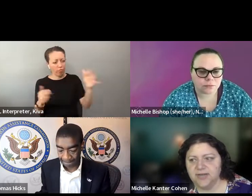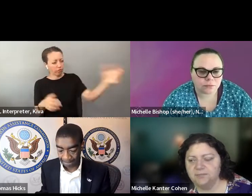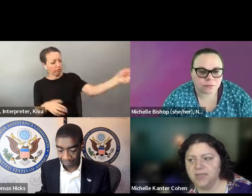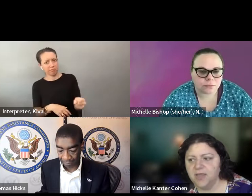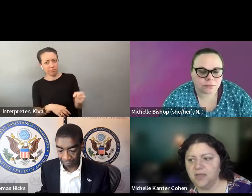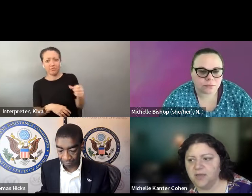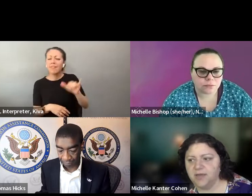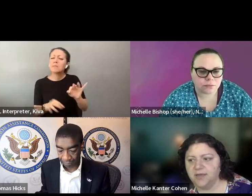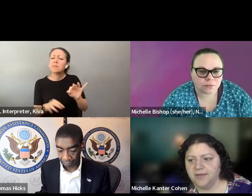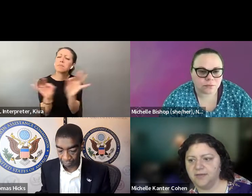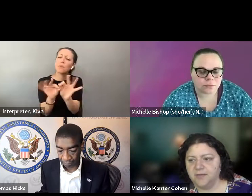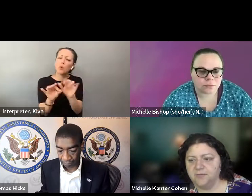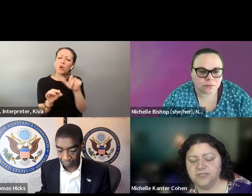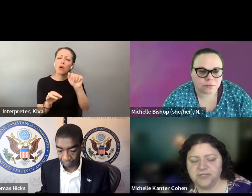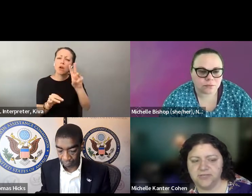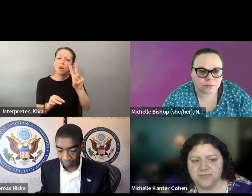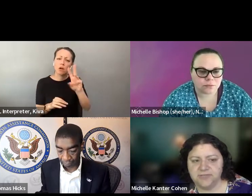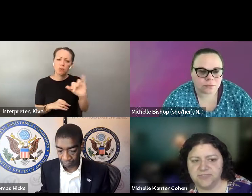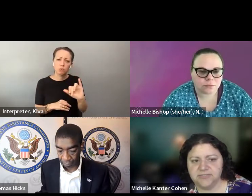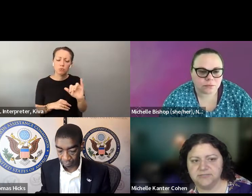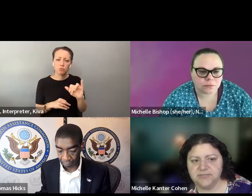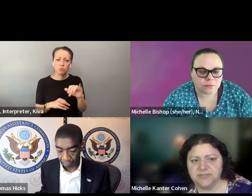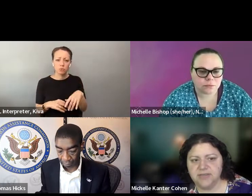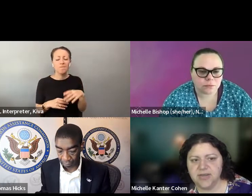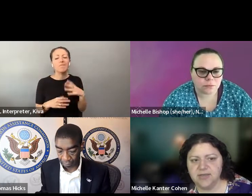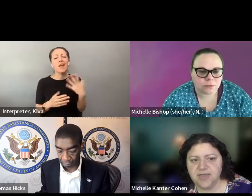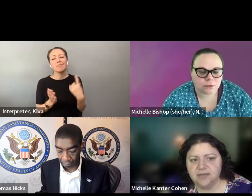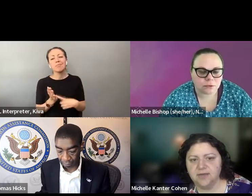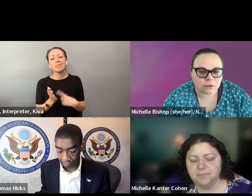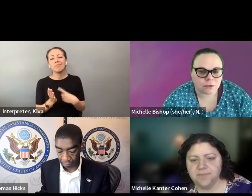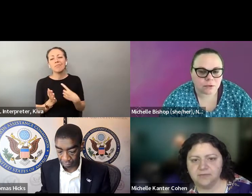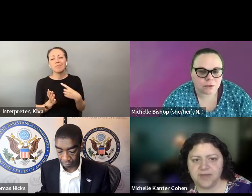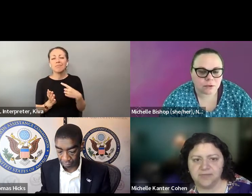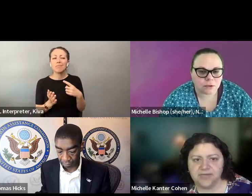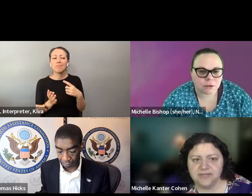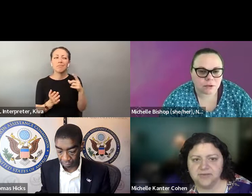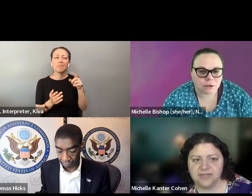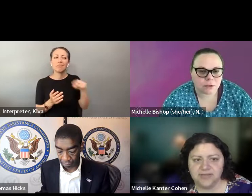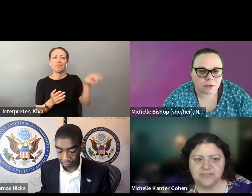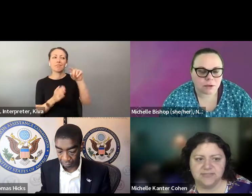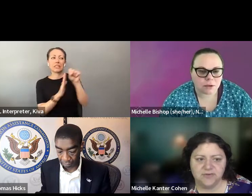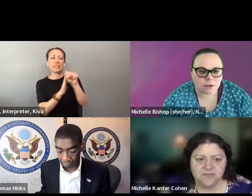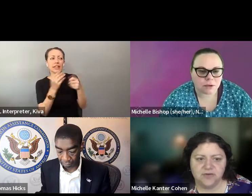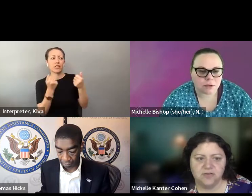talk about also a little bit later in terms of some of the legislation that we've seen across the country. Unfortunately in some instances, really